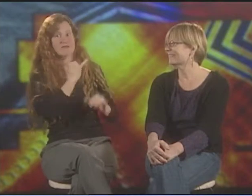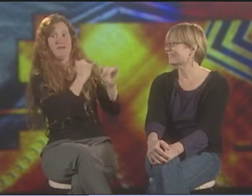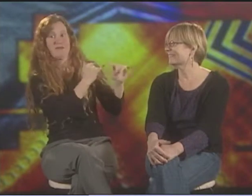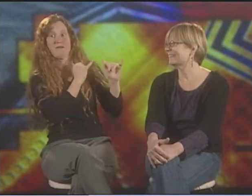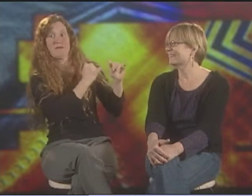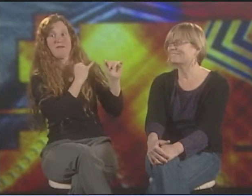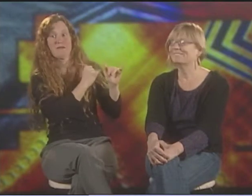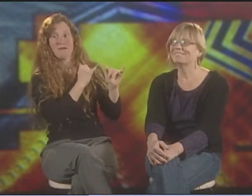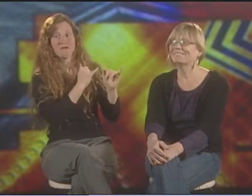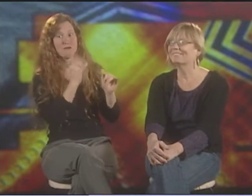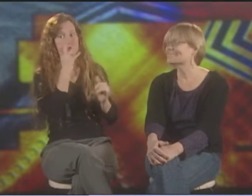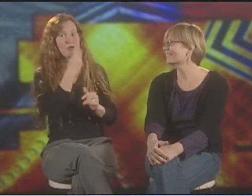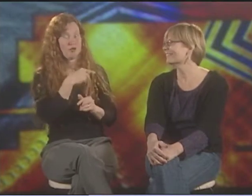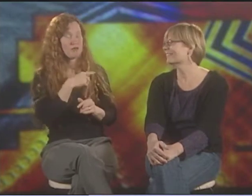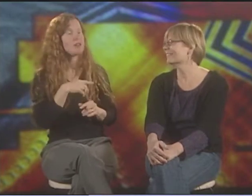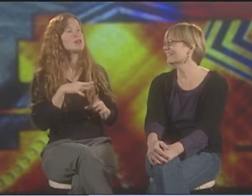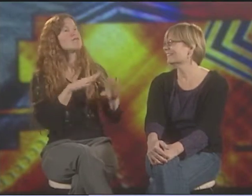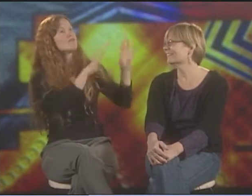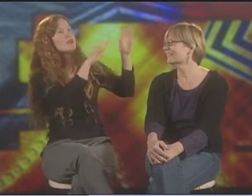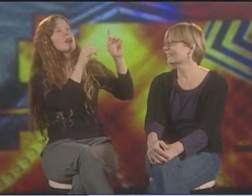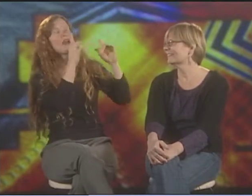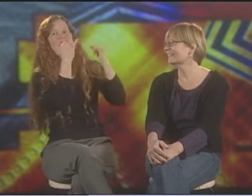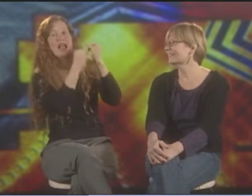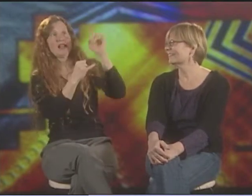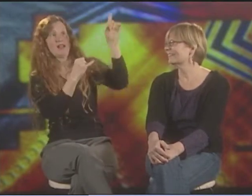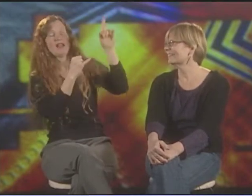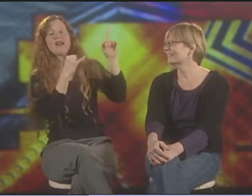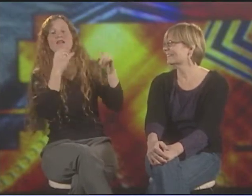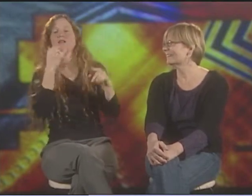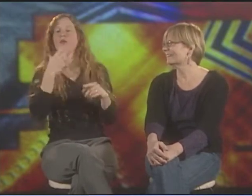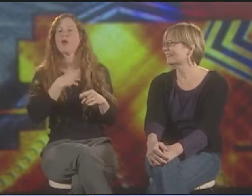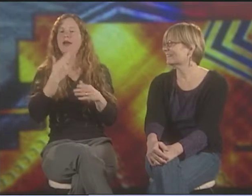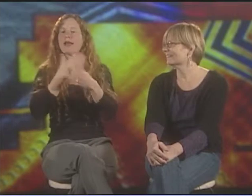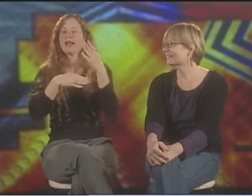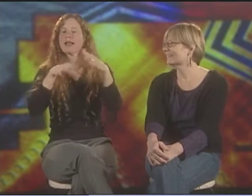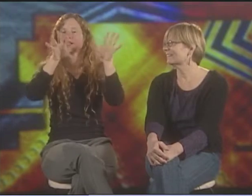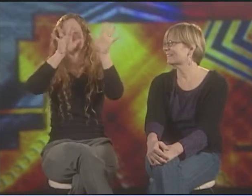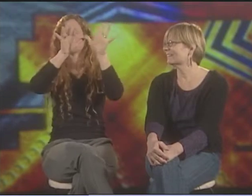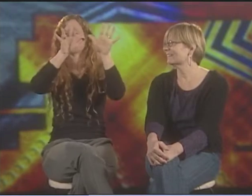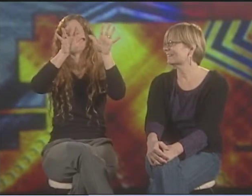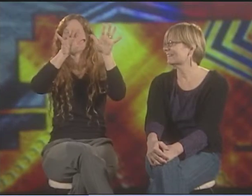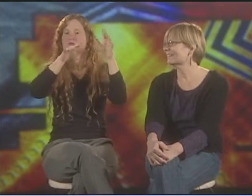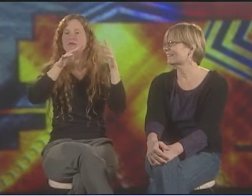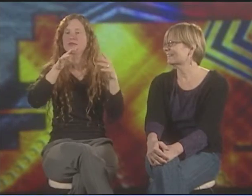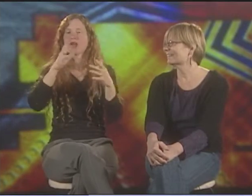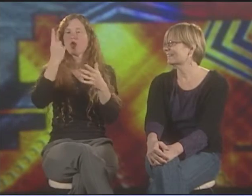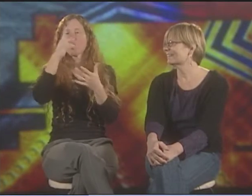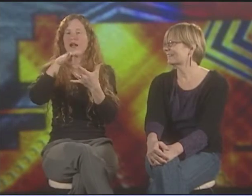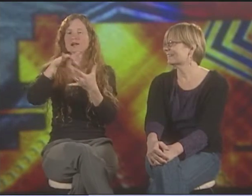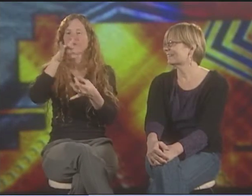AND THE LITTLE BOY'S SIGNING "DEAF" QUESTIONINGLY AND THE ADULT IS SAYING "SAME," THAT WE'RE BOTH THE SAME.